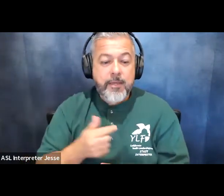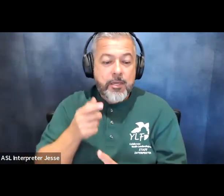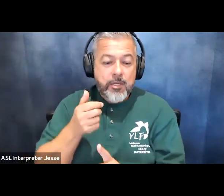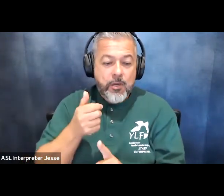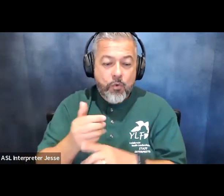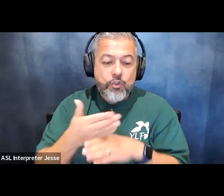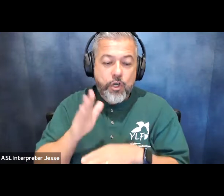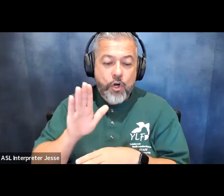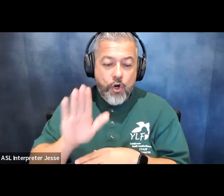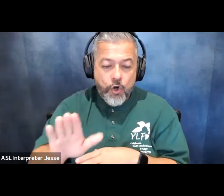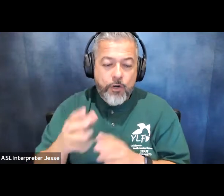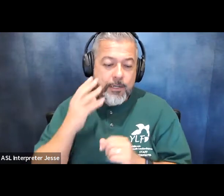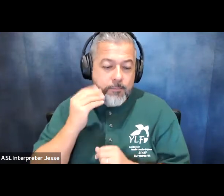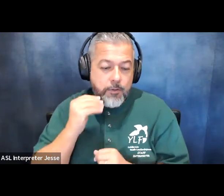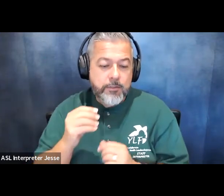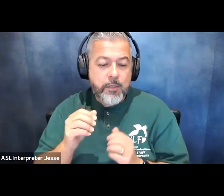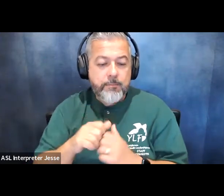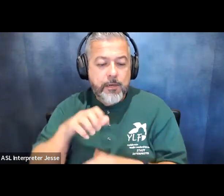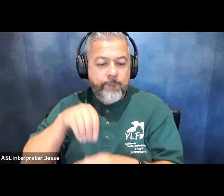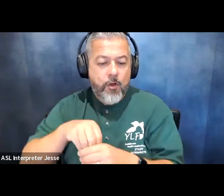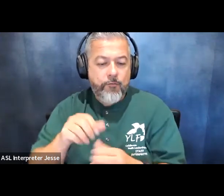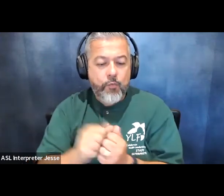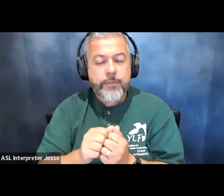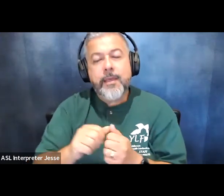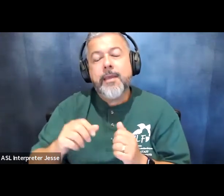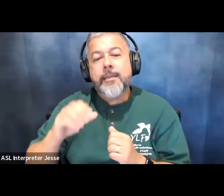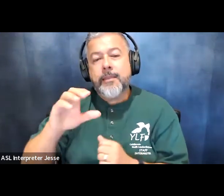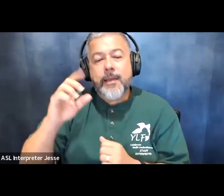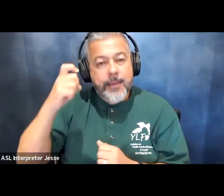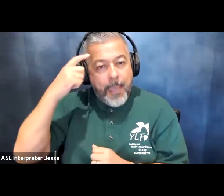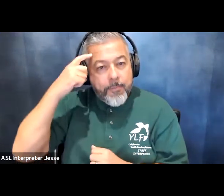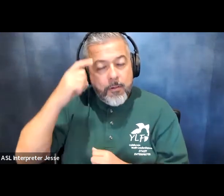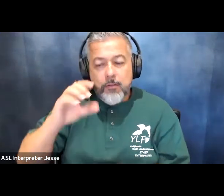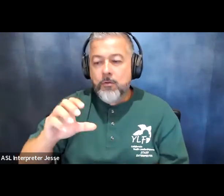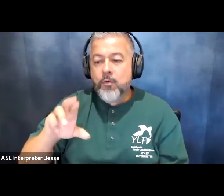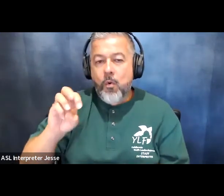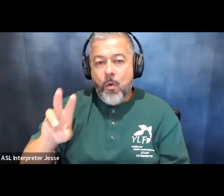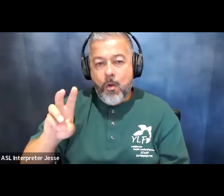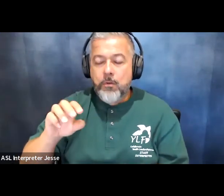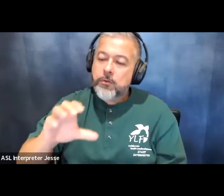her story with being involved with the capitol crawl at a very young age um and the the change